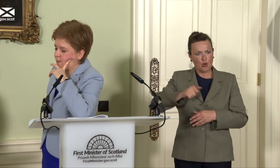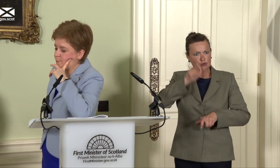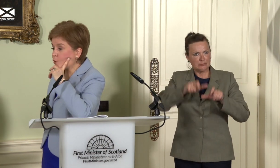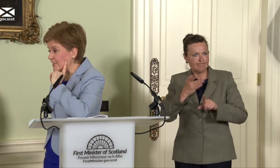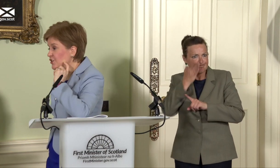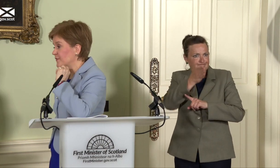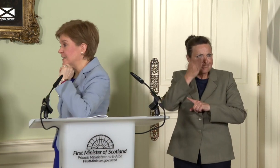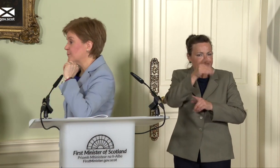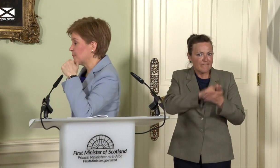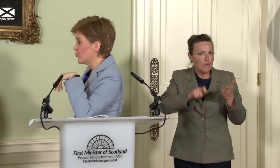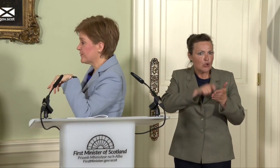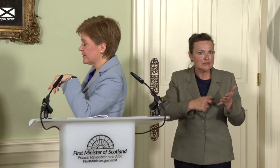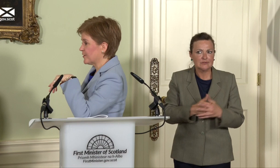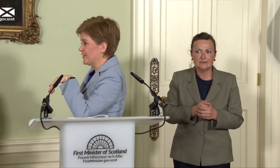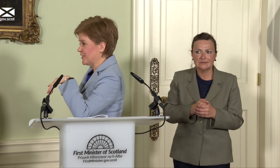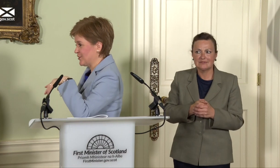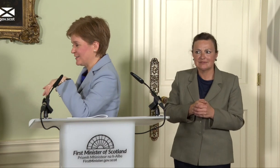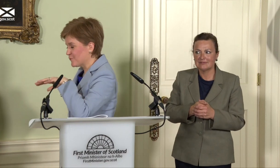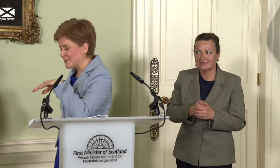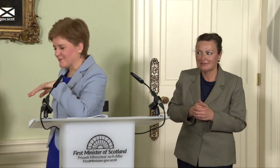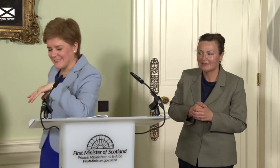Politician fatigue might be more of a real issue than voter fatigue!